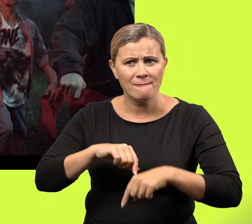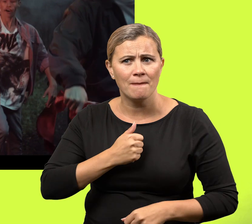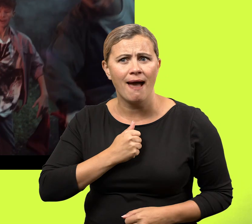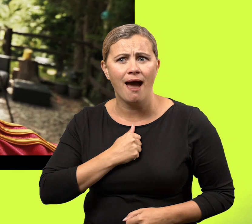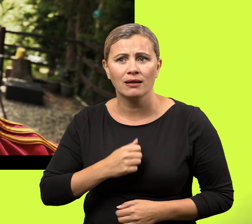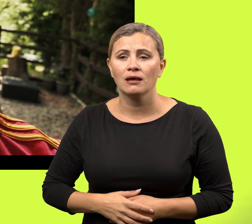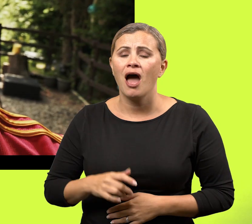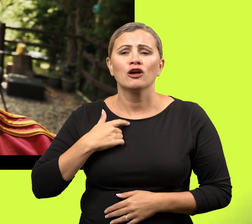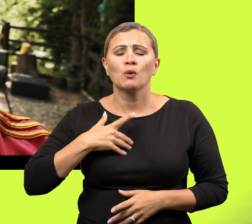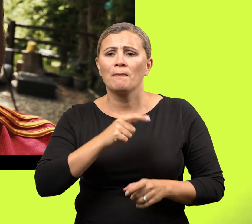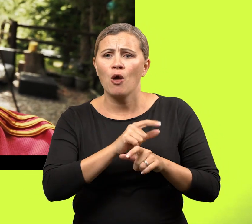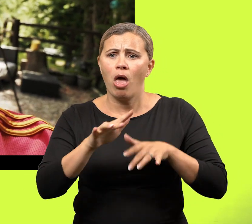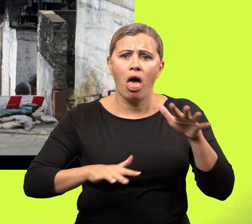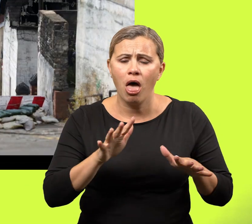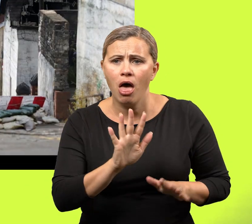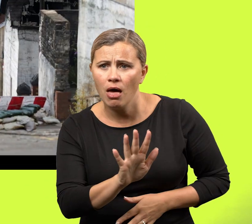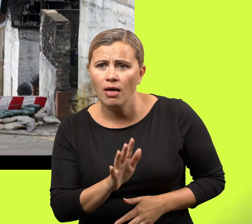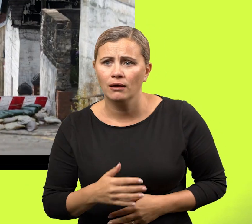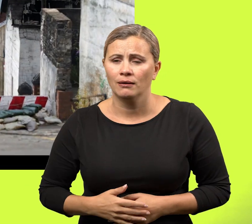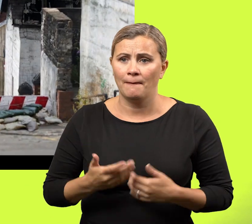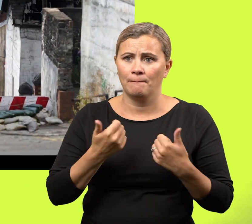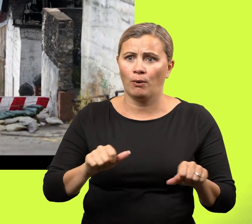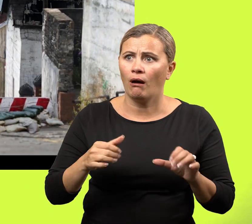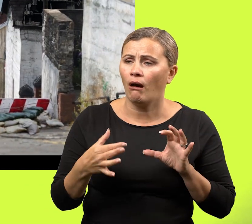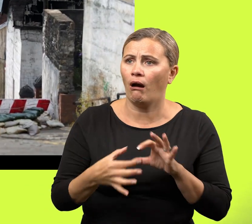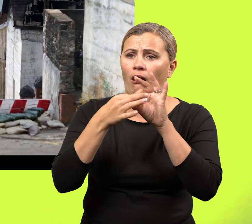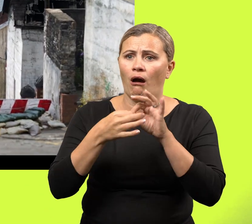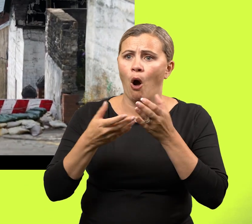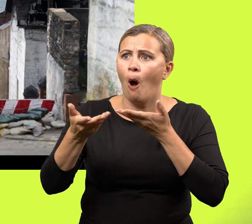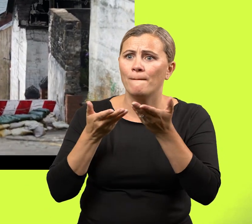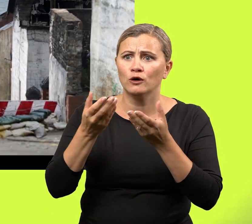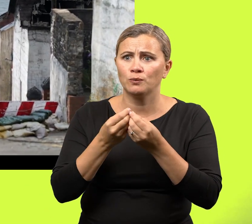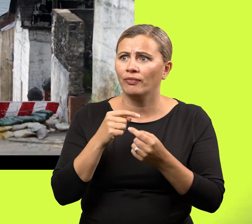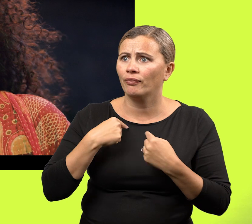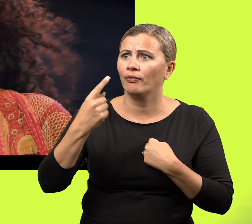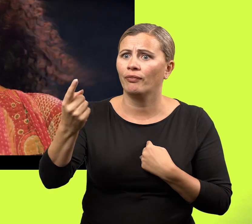I don't want to freak you out or anything but um.. A communication pathway has opened up between